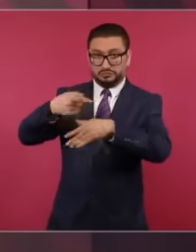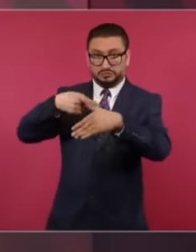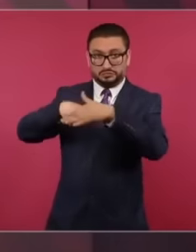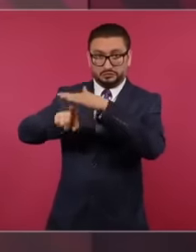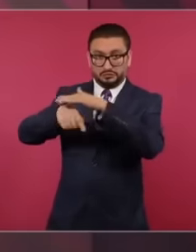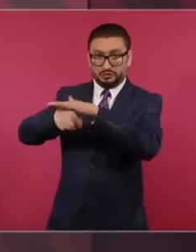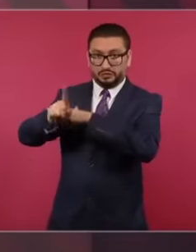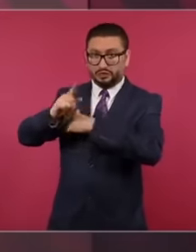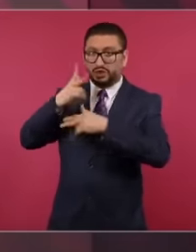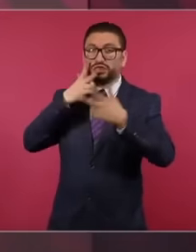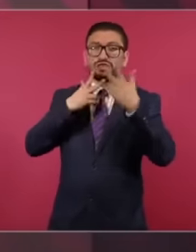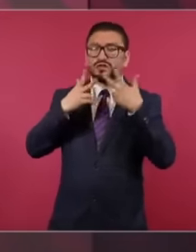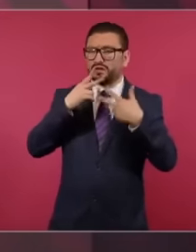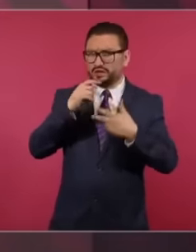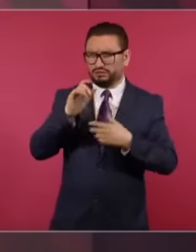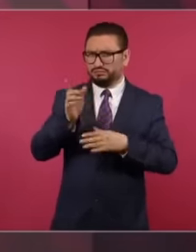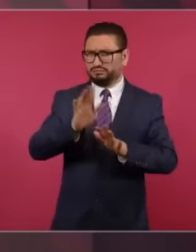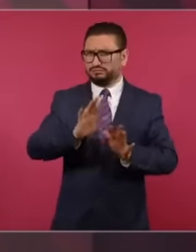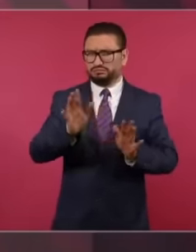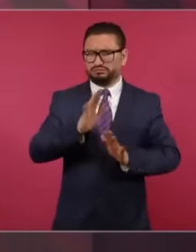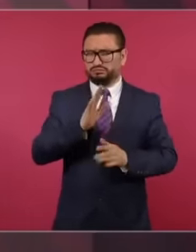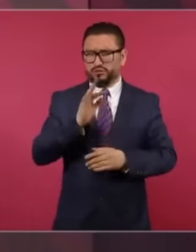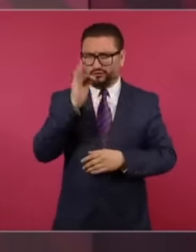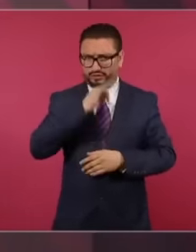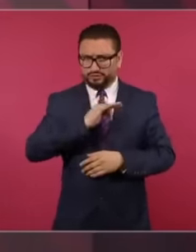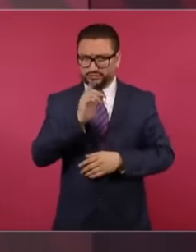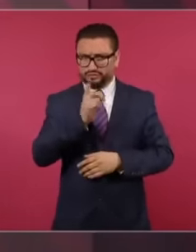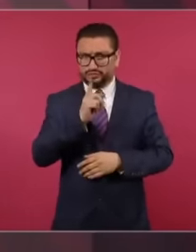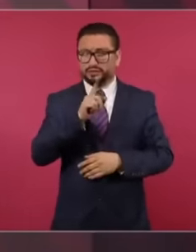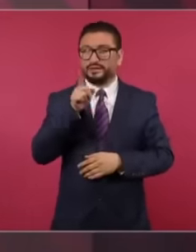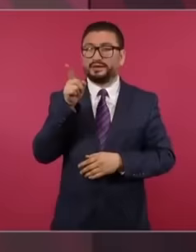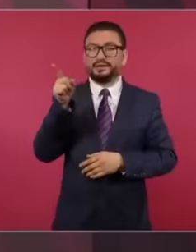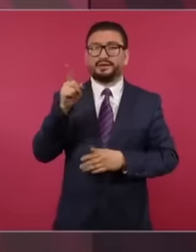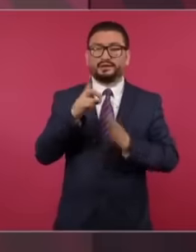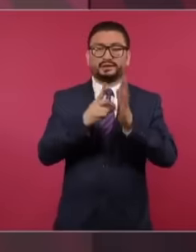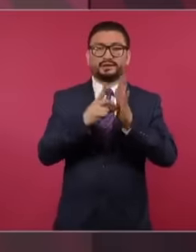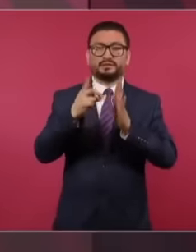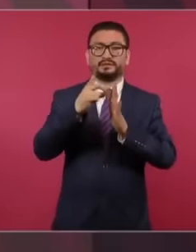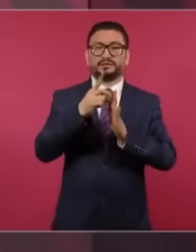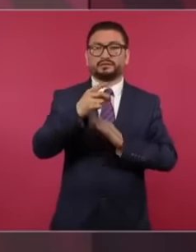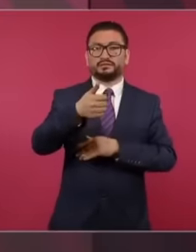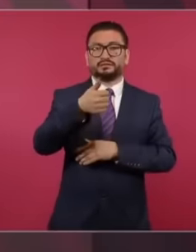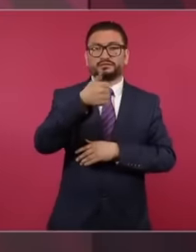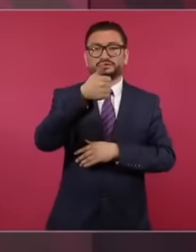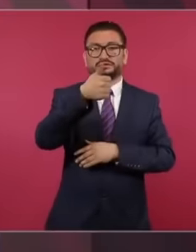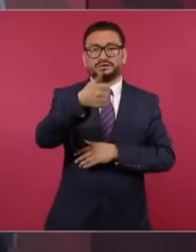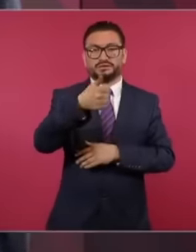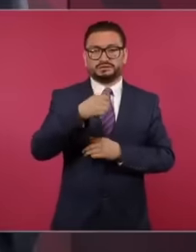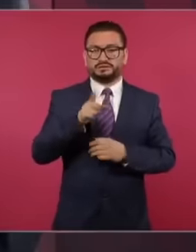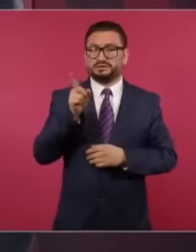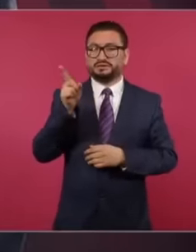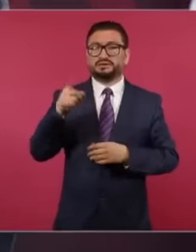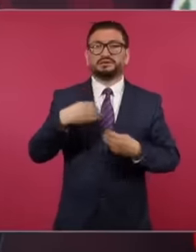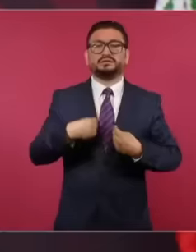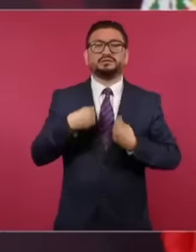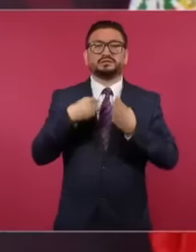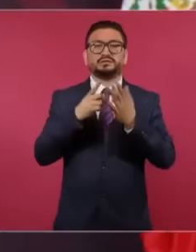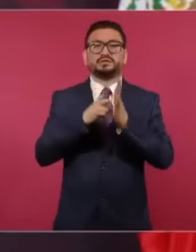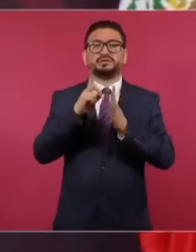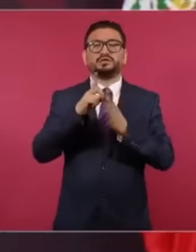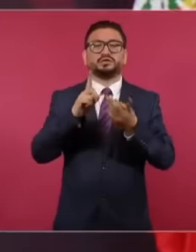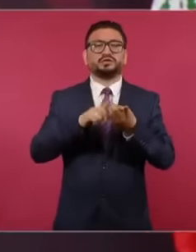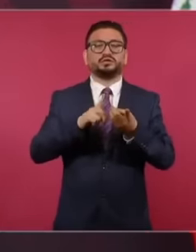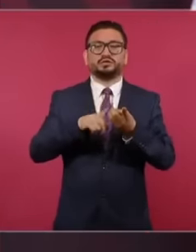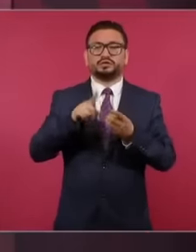testimony that he has six apartments and that he lives in an apartment in one of the